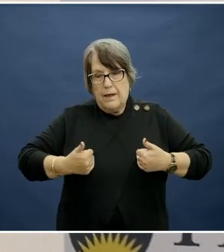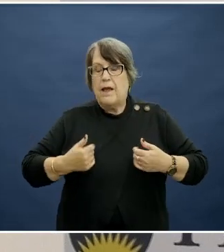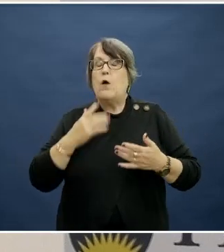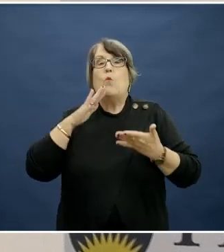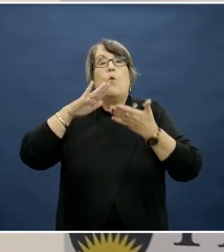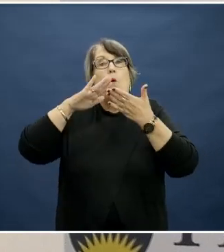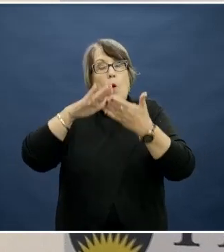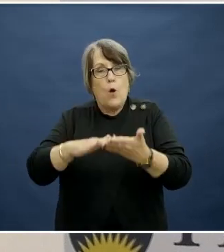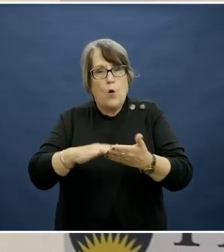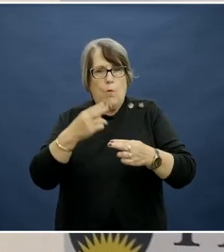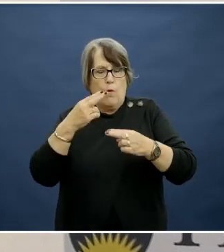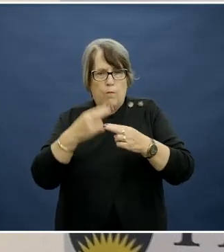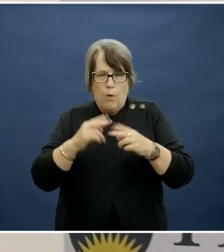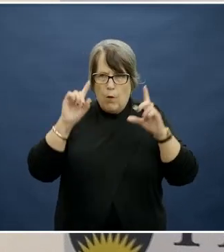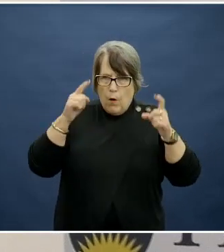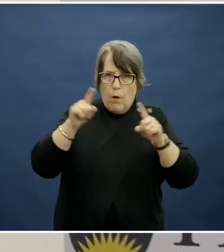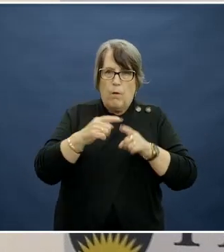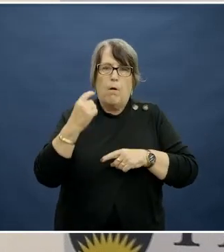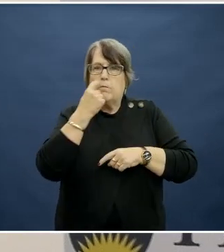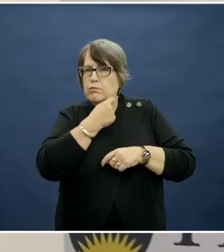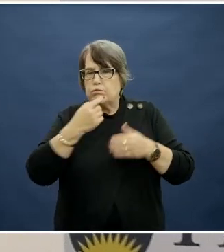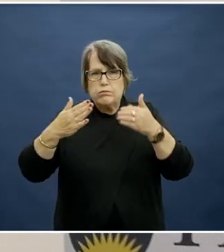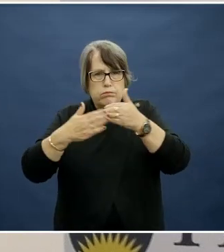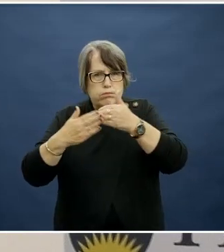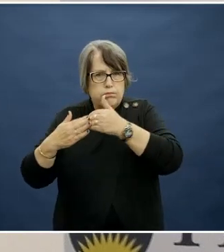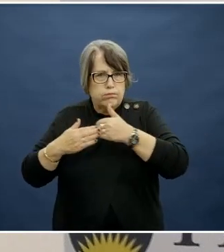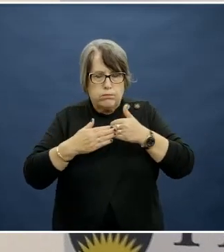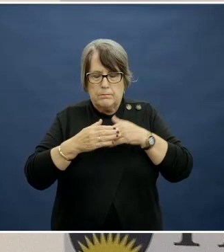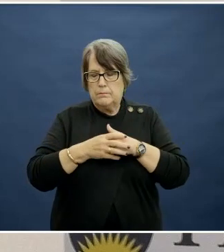to common concerns like dental caries in children.